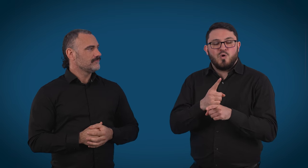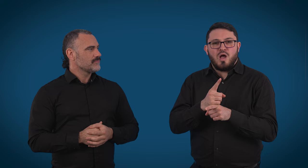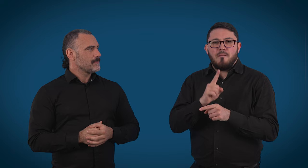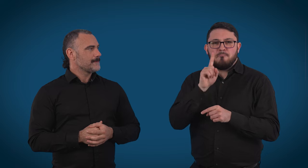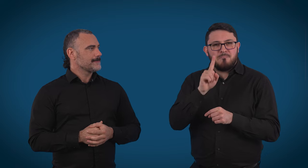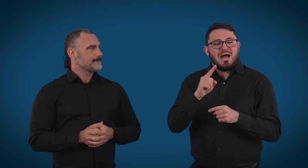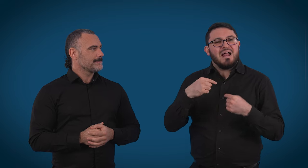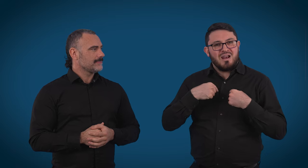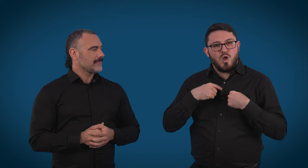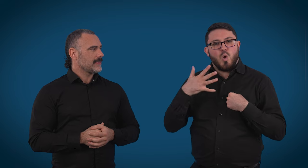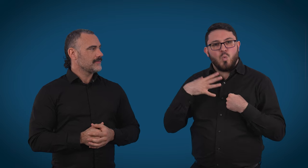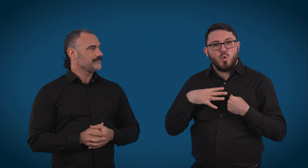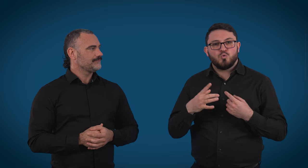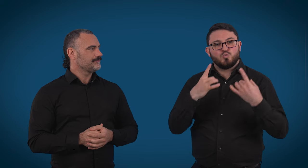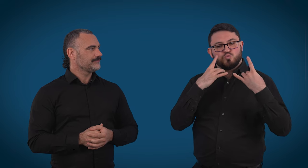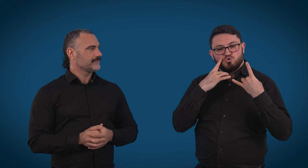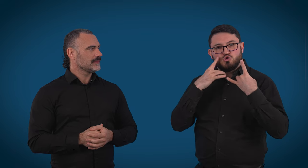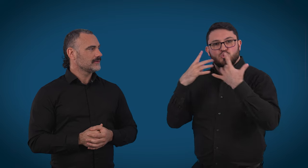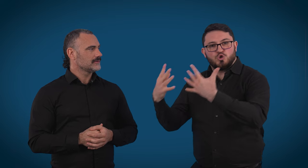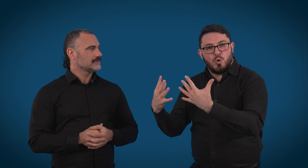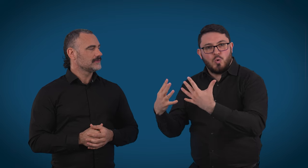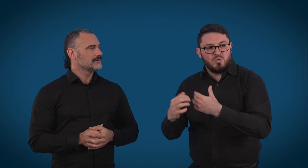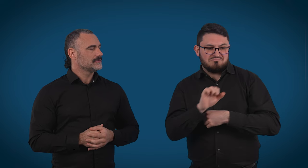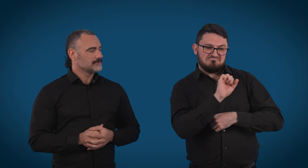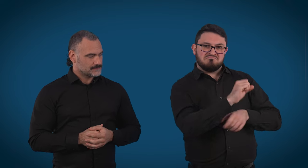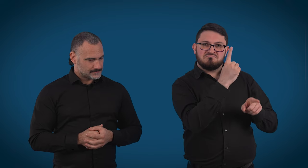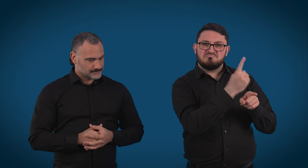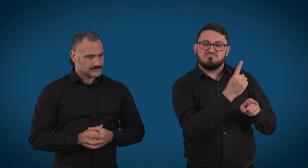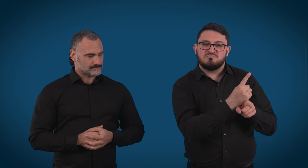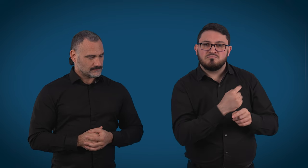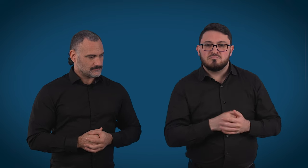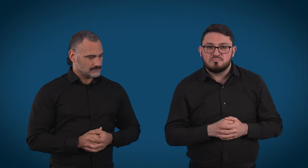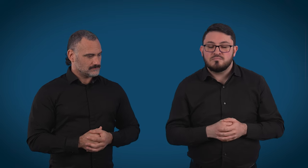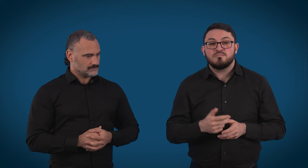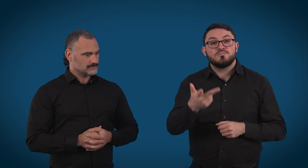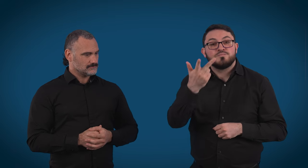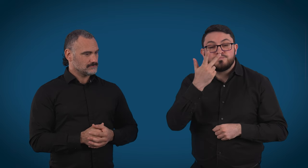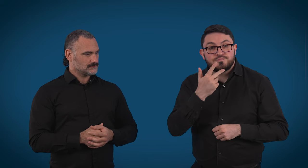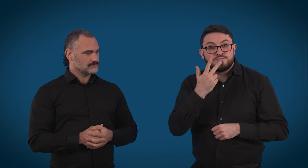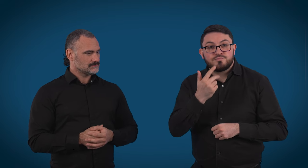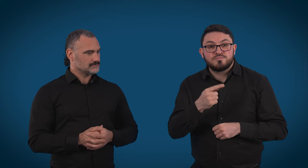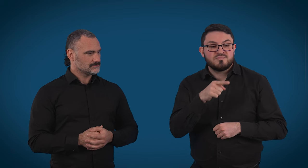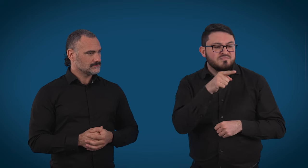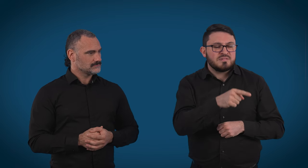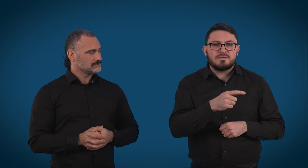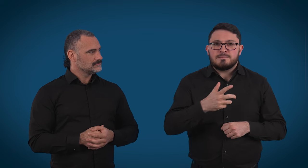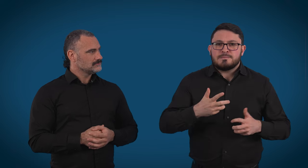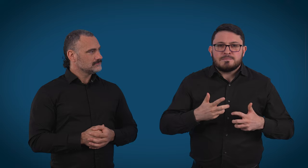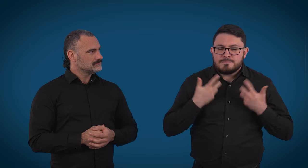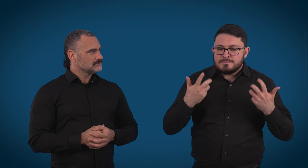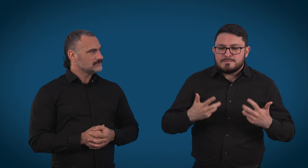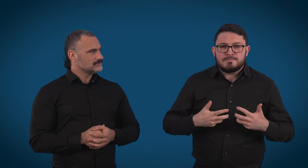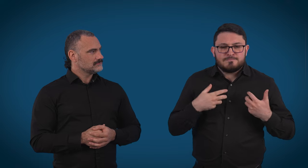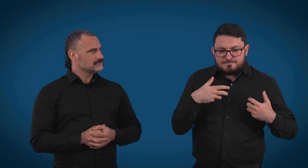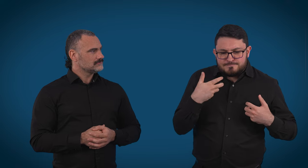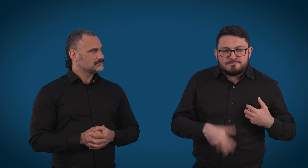but we do want to sort of amplify what the user is saying, so if they are angry or